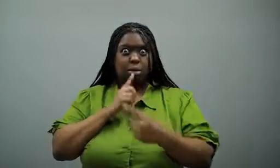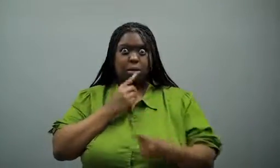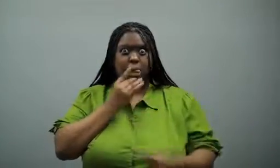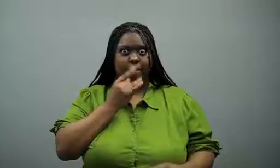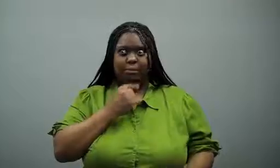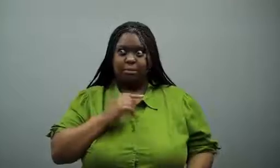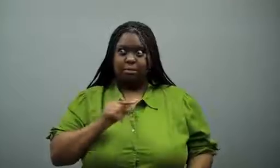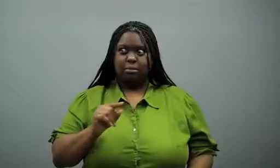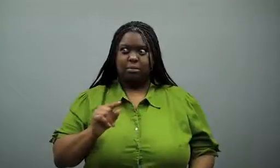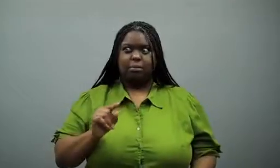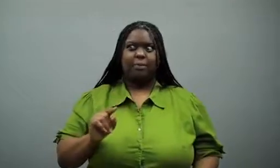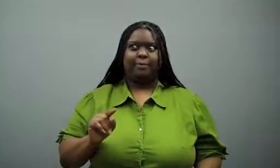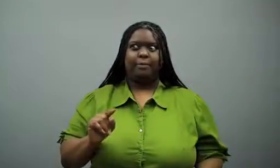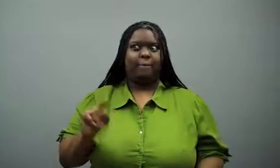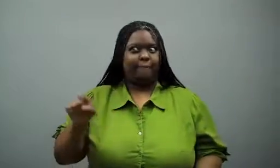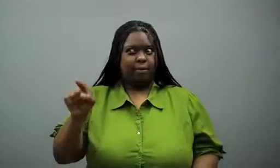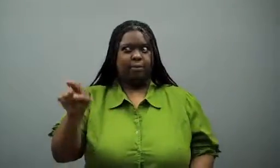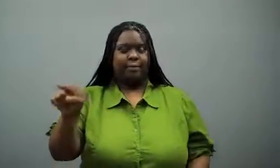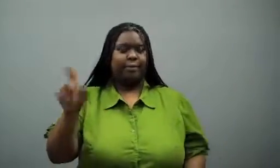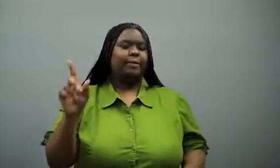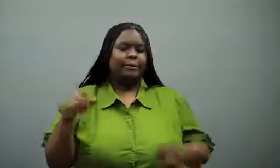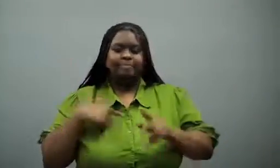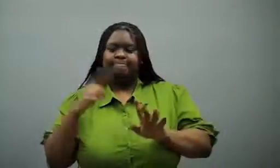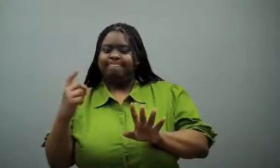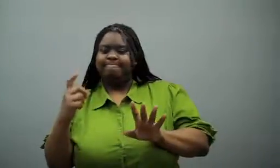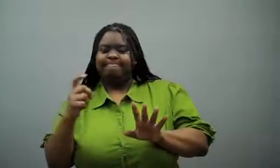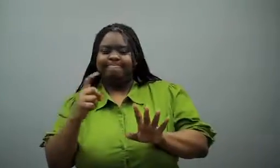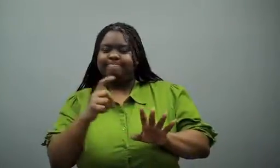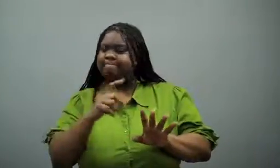It looked really delicious. Smell you later...